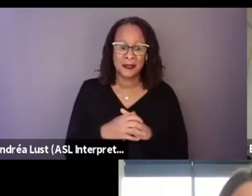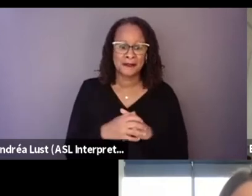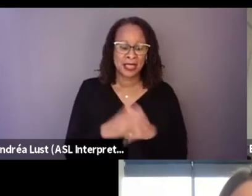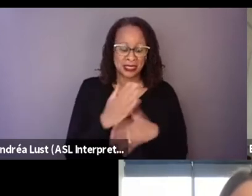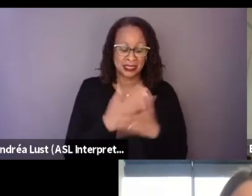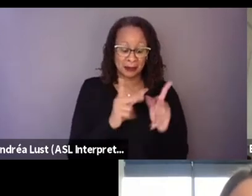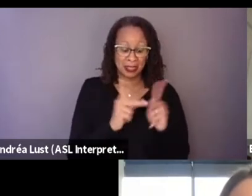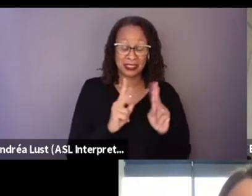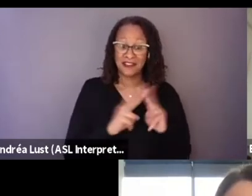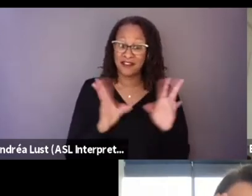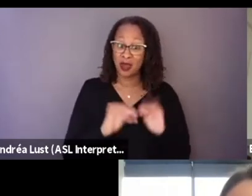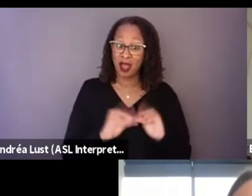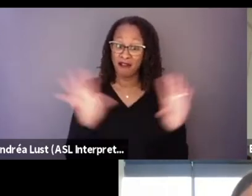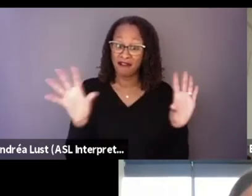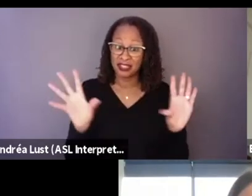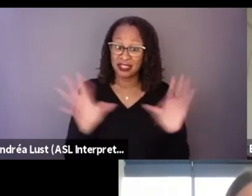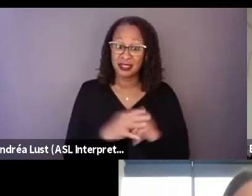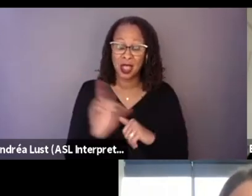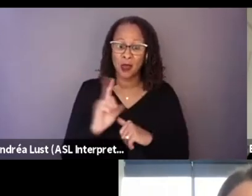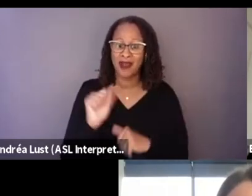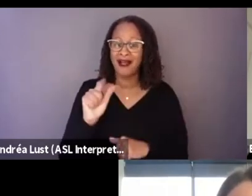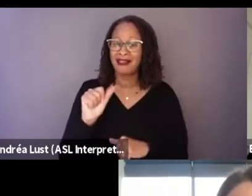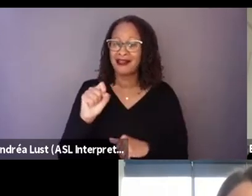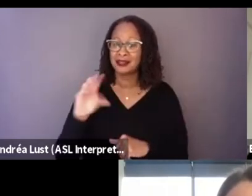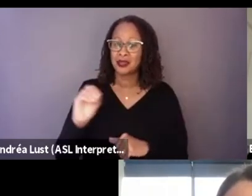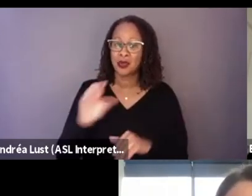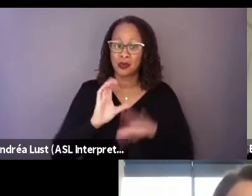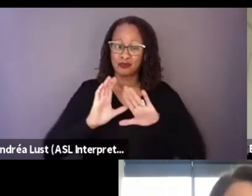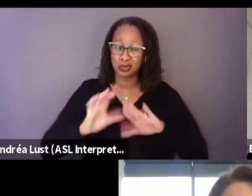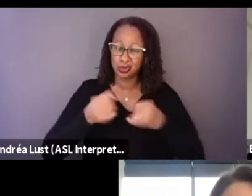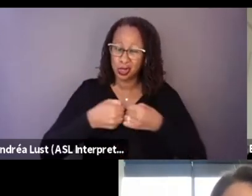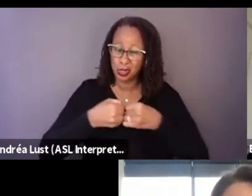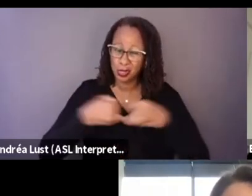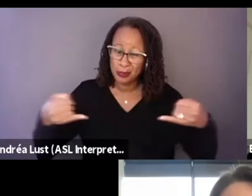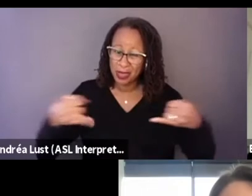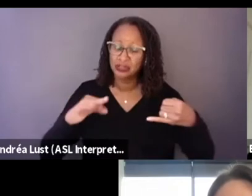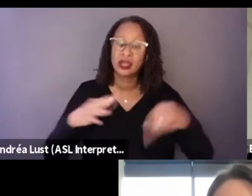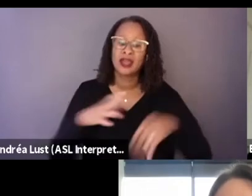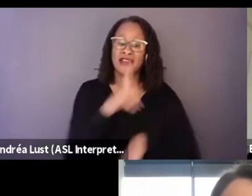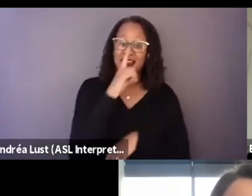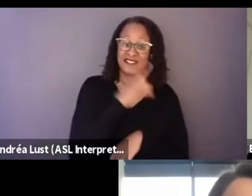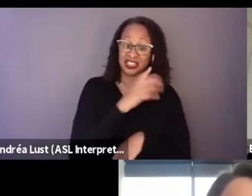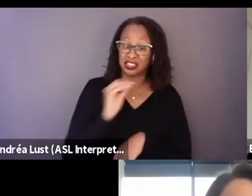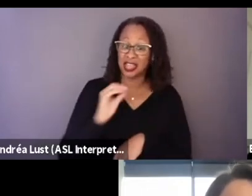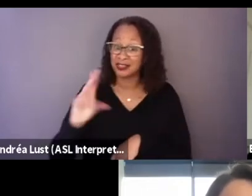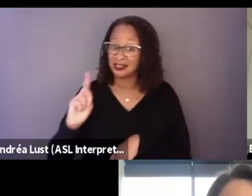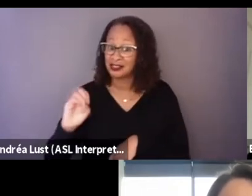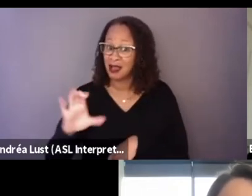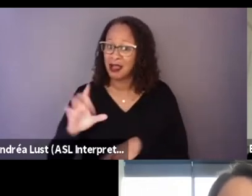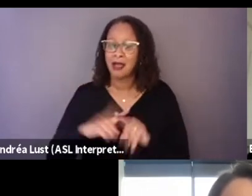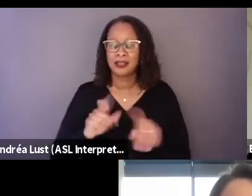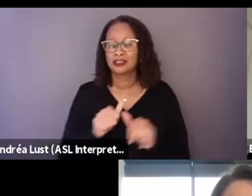in where Alonso pushes the boundaries of fiction and documentary. But there's others that are places that